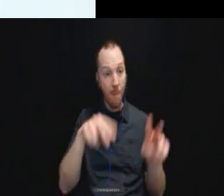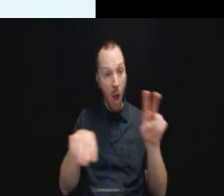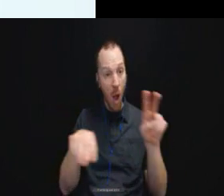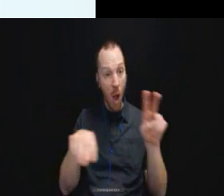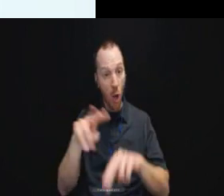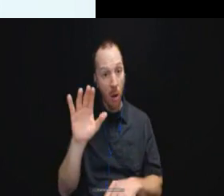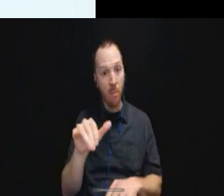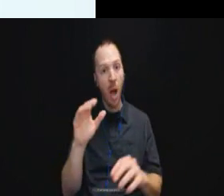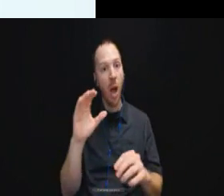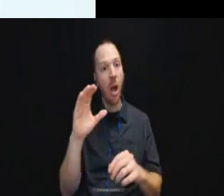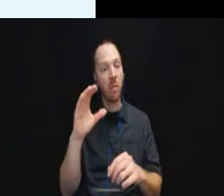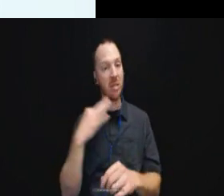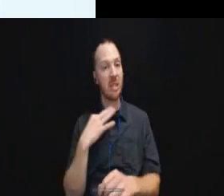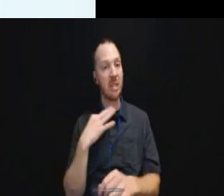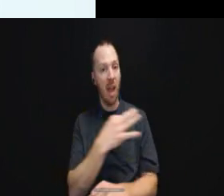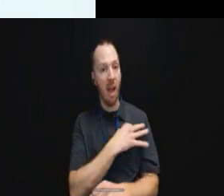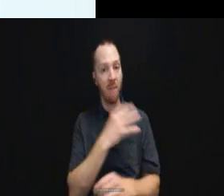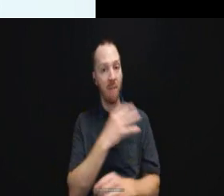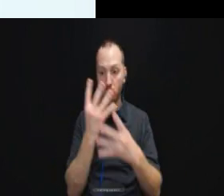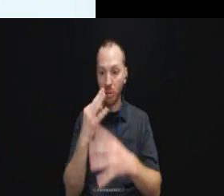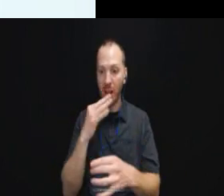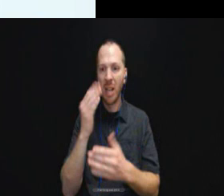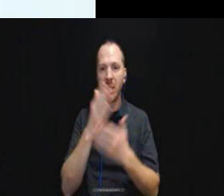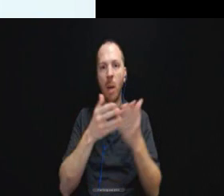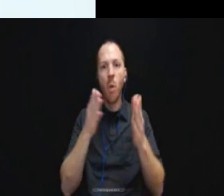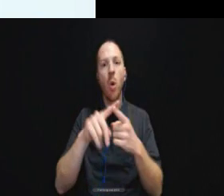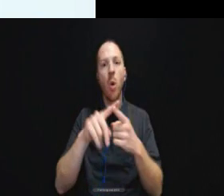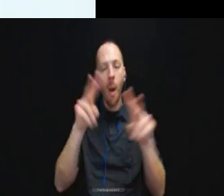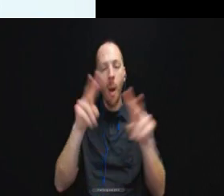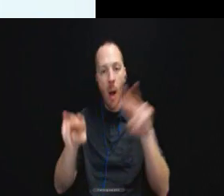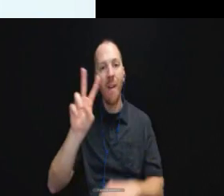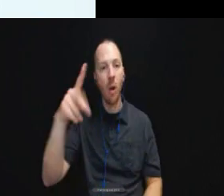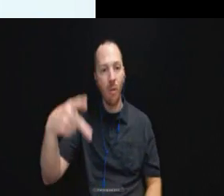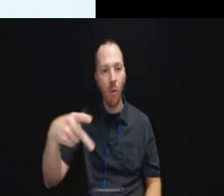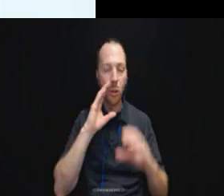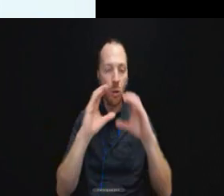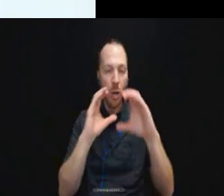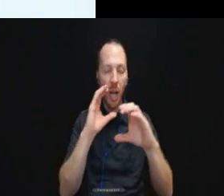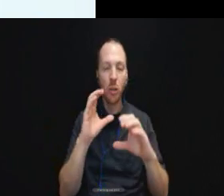And there could be ways to monitor video phone communications in exactly the same way.